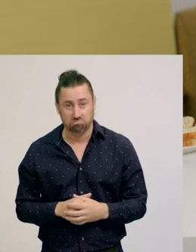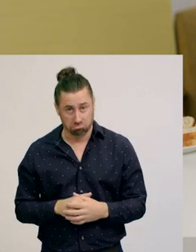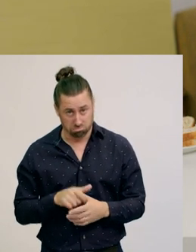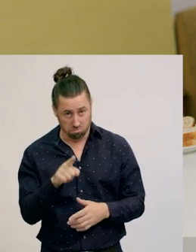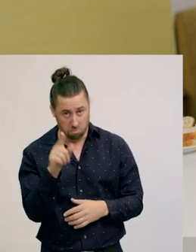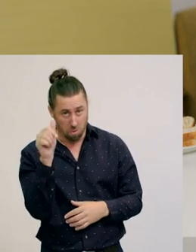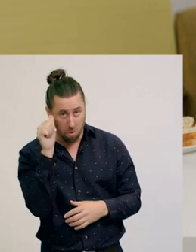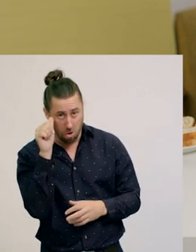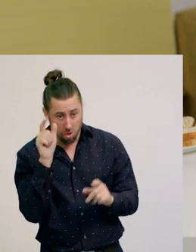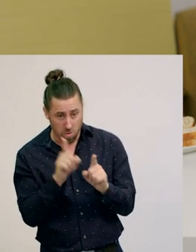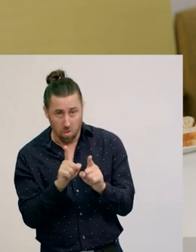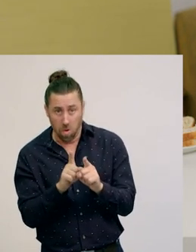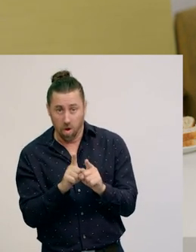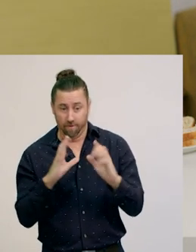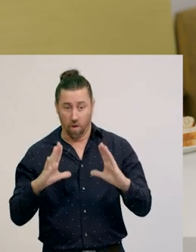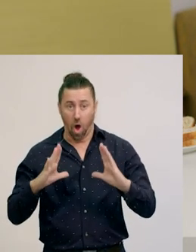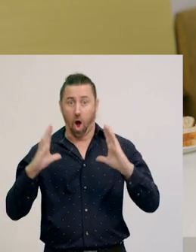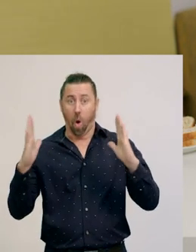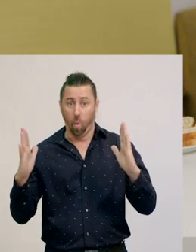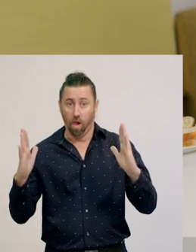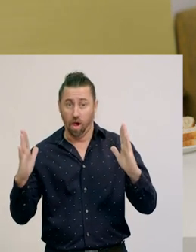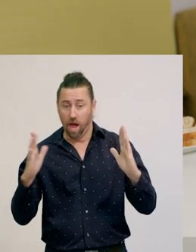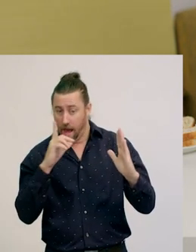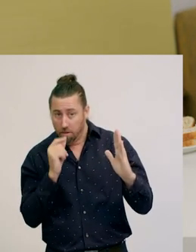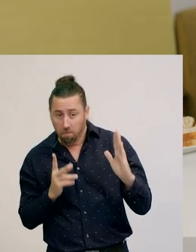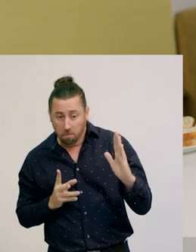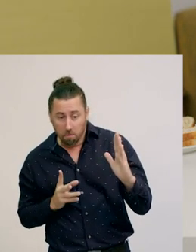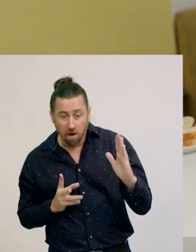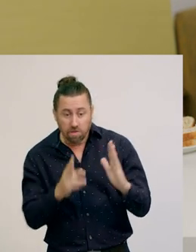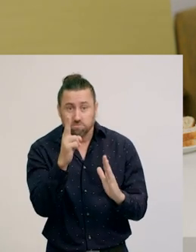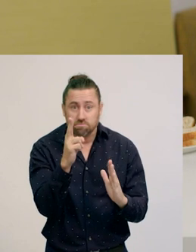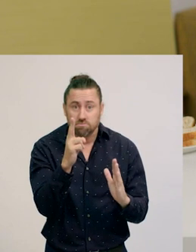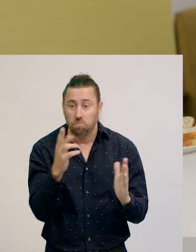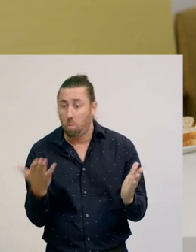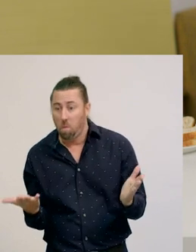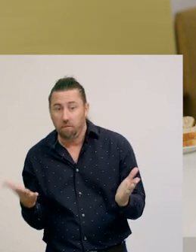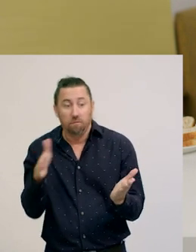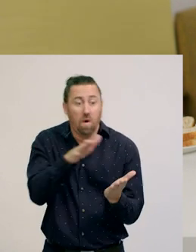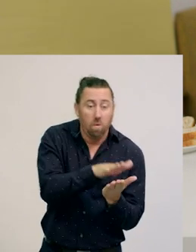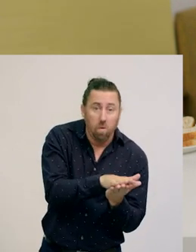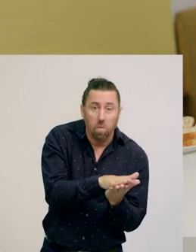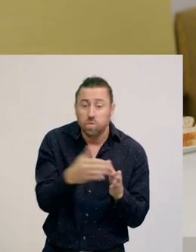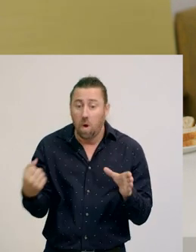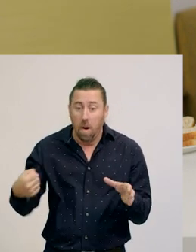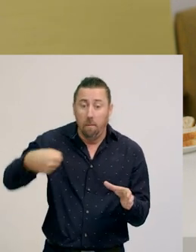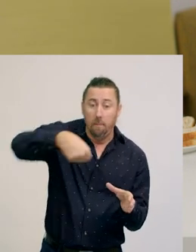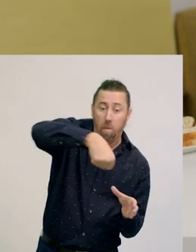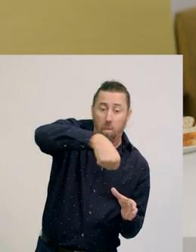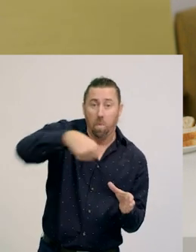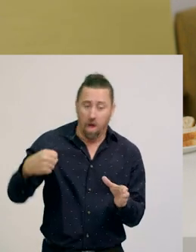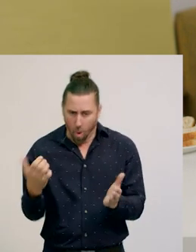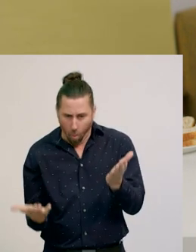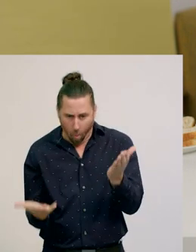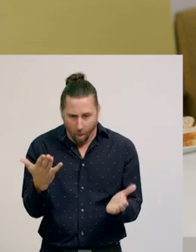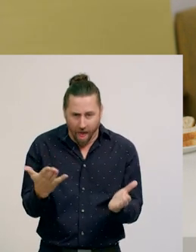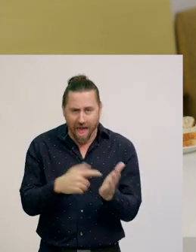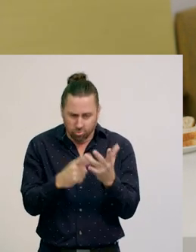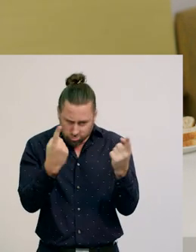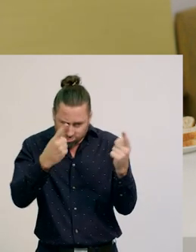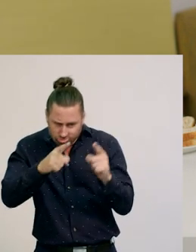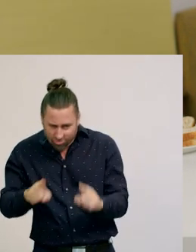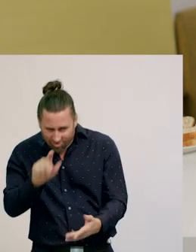We've also learned you can partition a whole by cutting, folding, pouring and weighing,